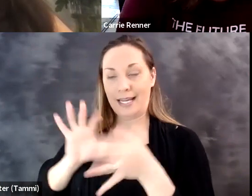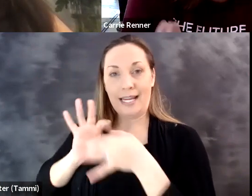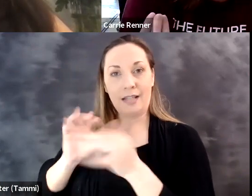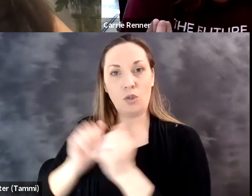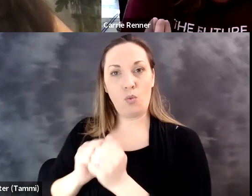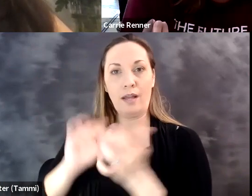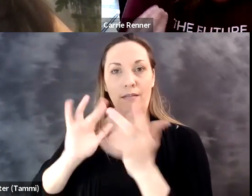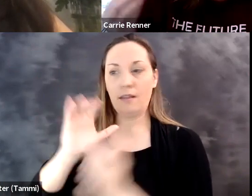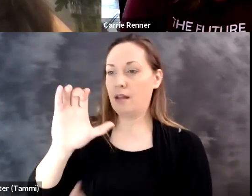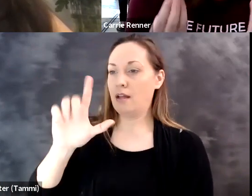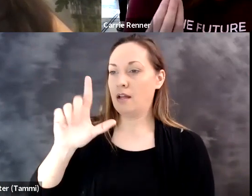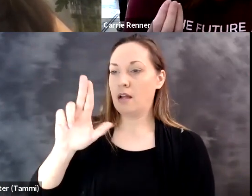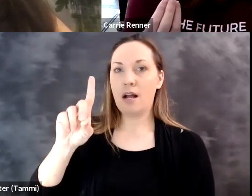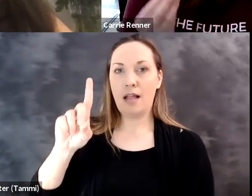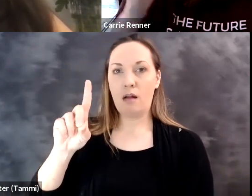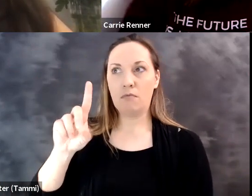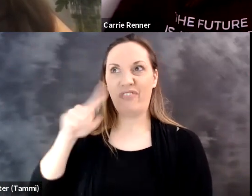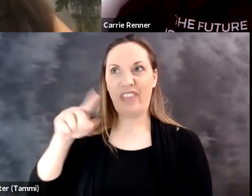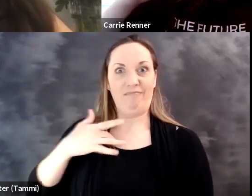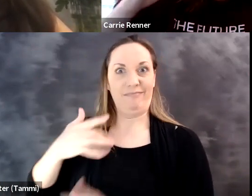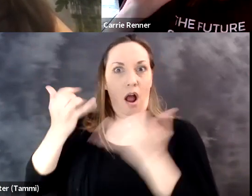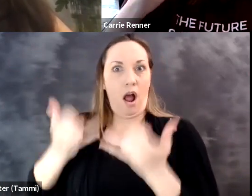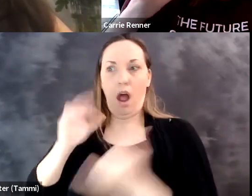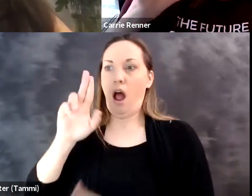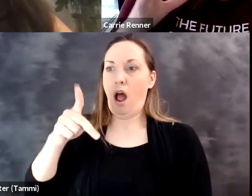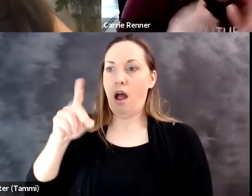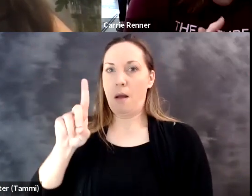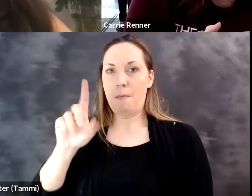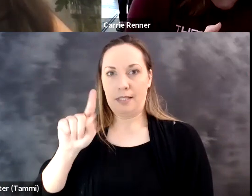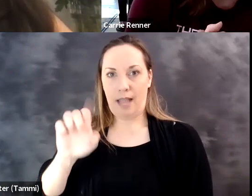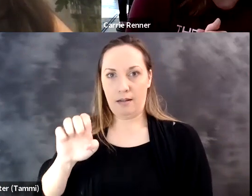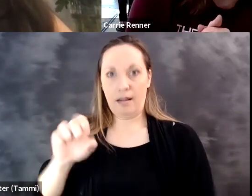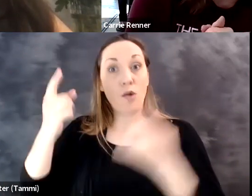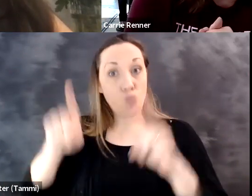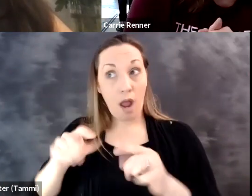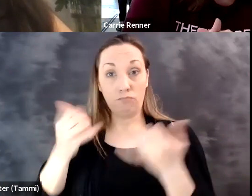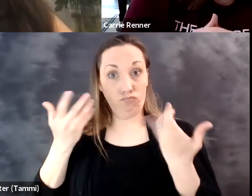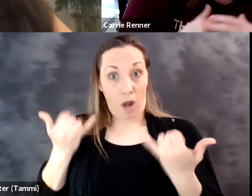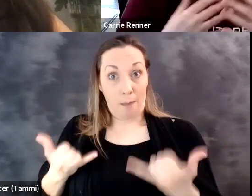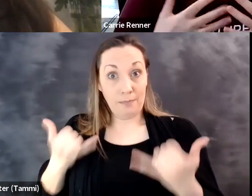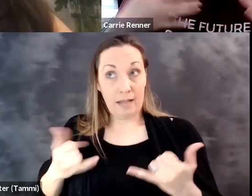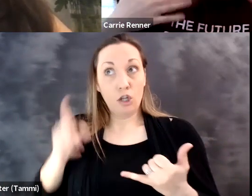your product, because we're all cloud connected with our products, they update and when they update it should just be